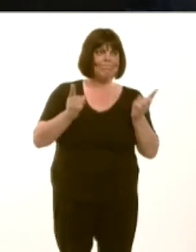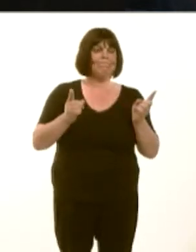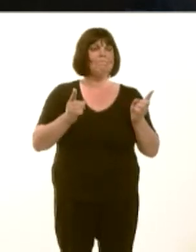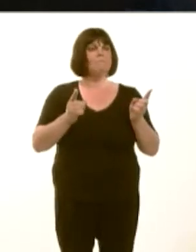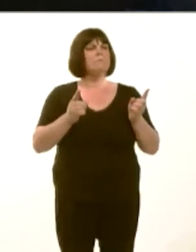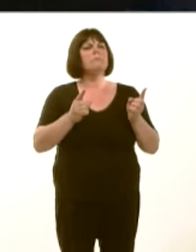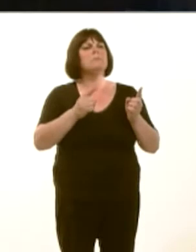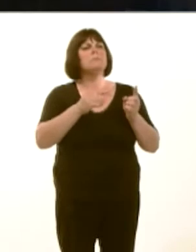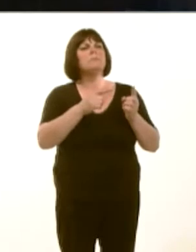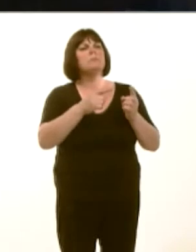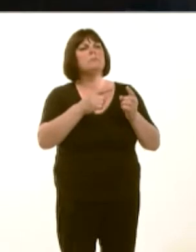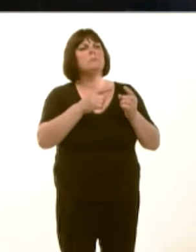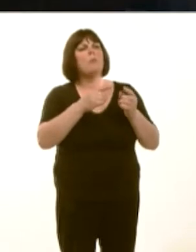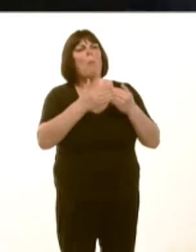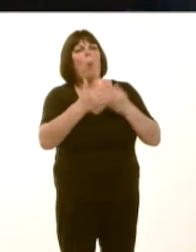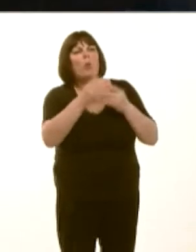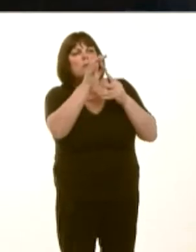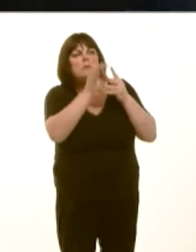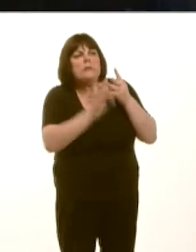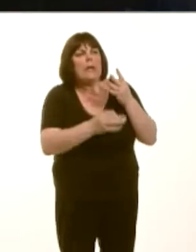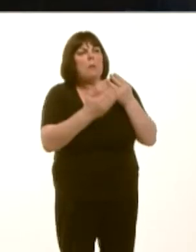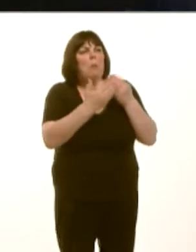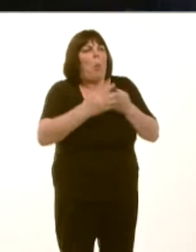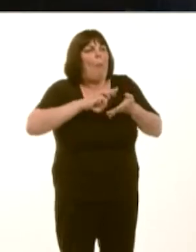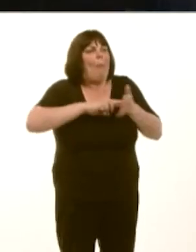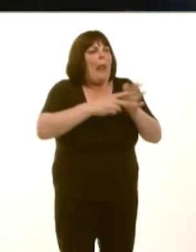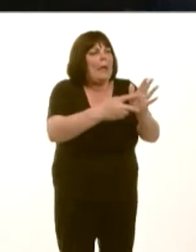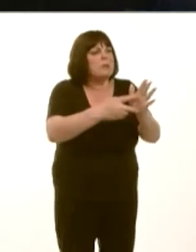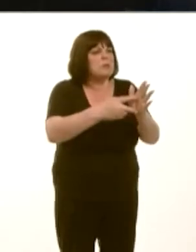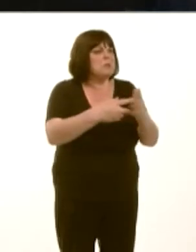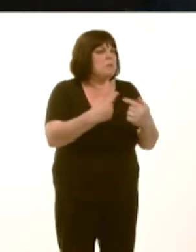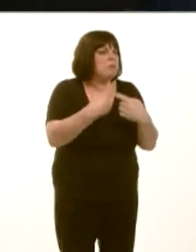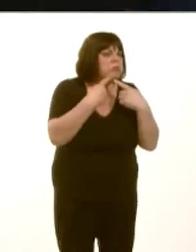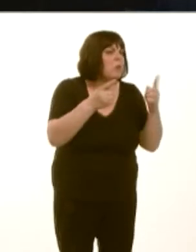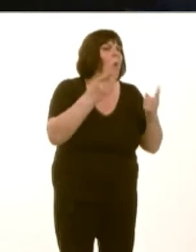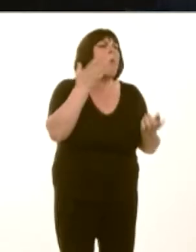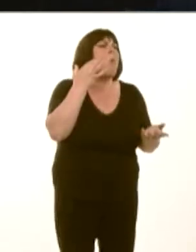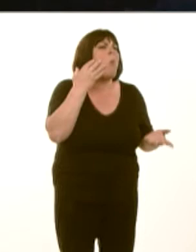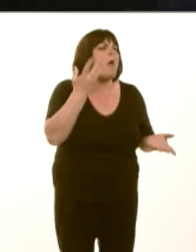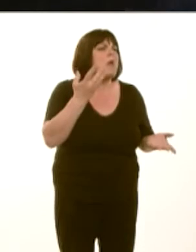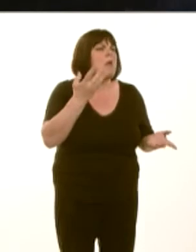when you expect to outline more detail? Indeed, can you outline what discussions youíve had with transport operators within south